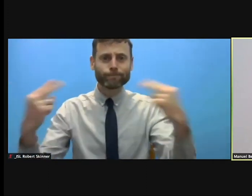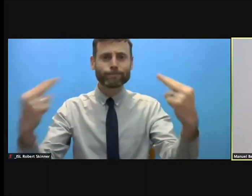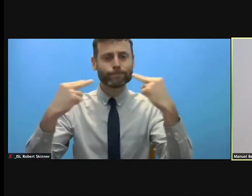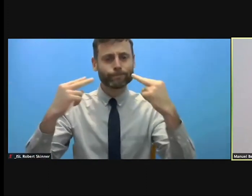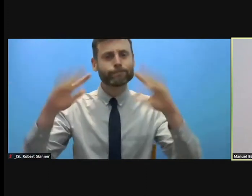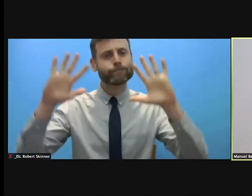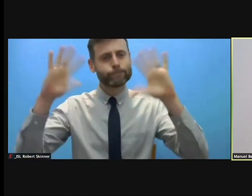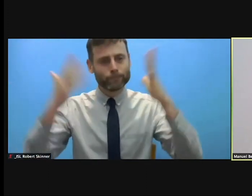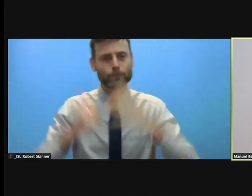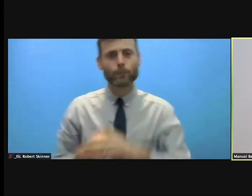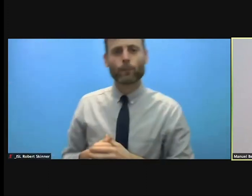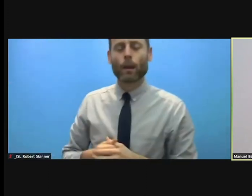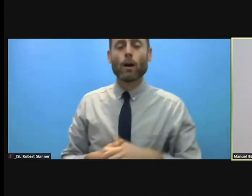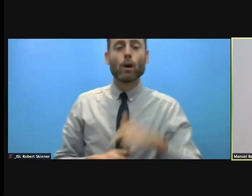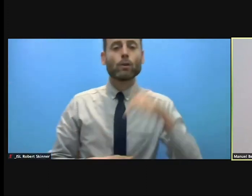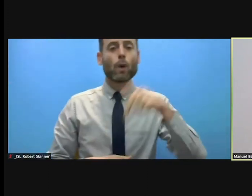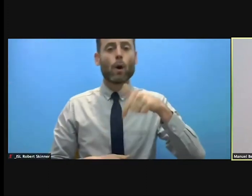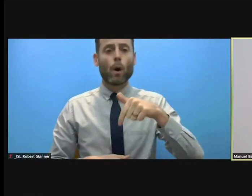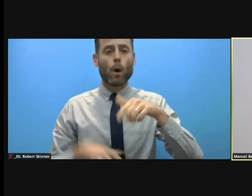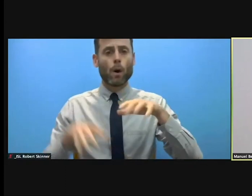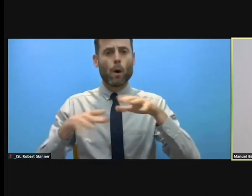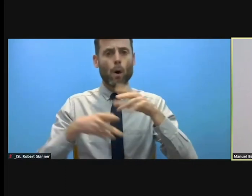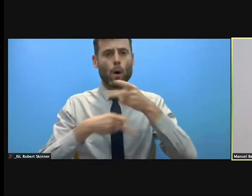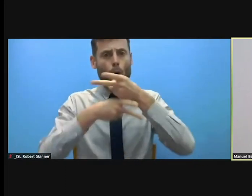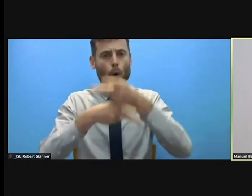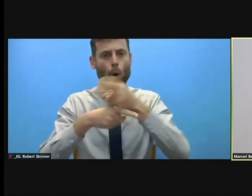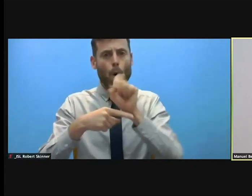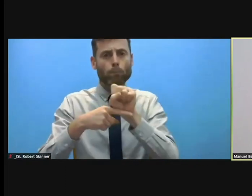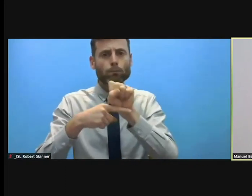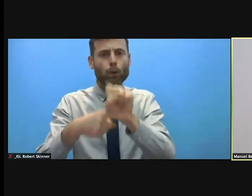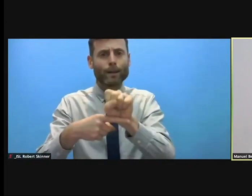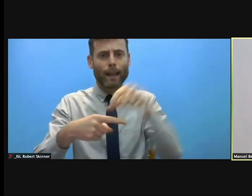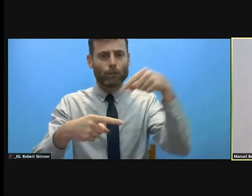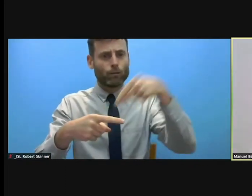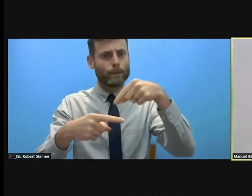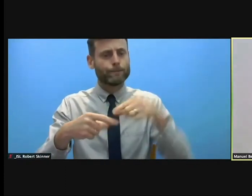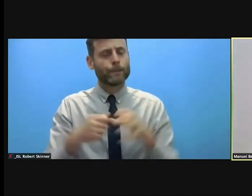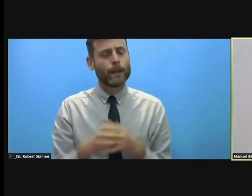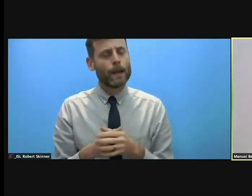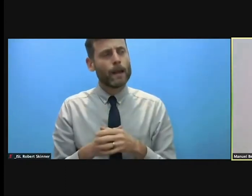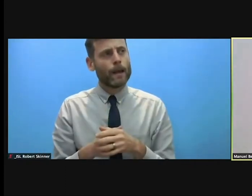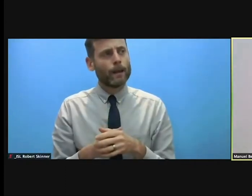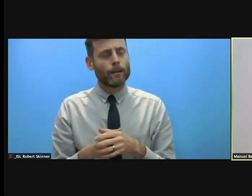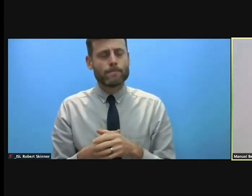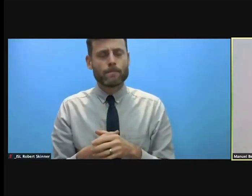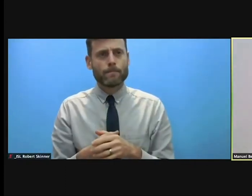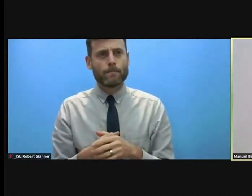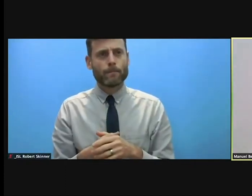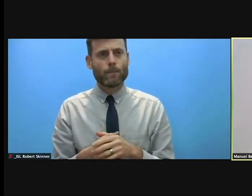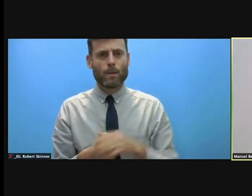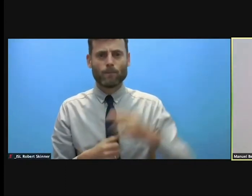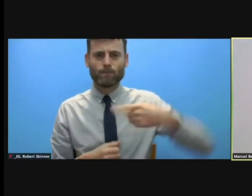Protection excellencies, colleagues has to be at the core of humanitarian aid.